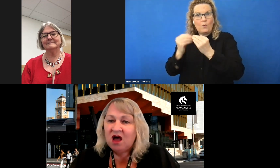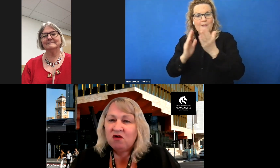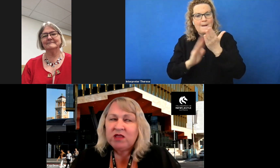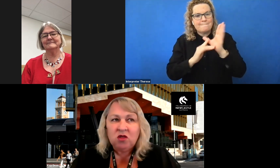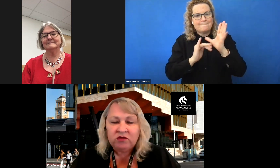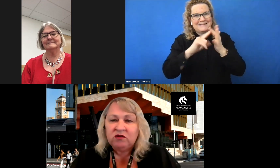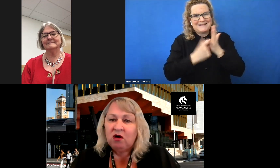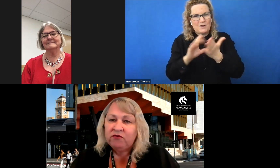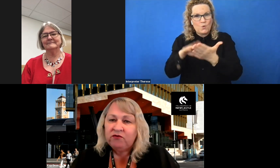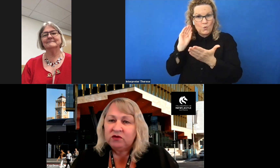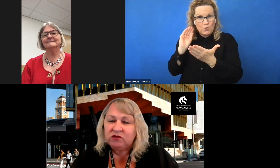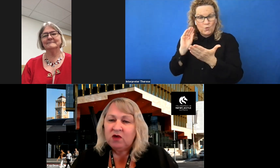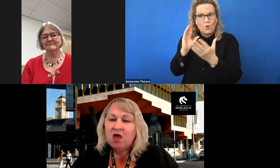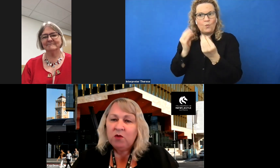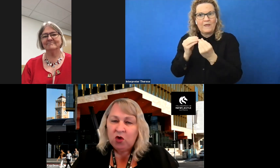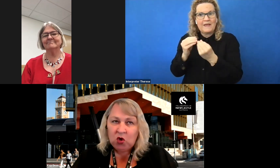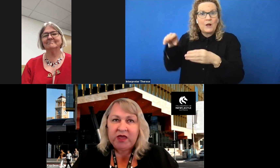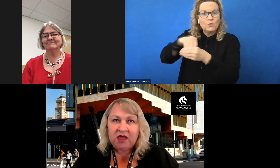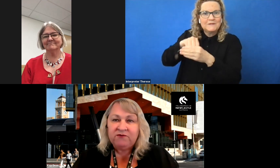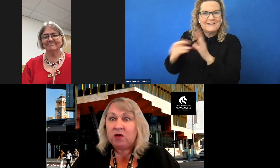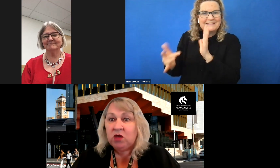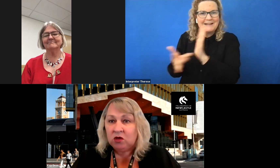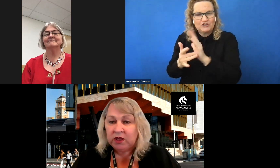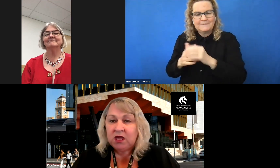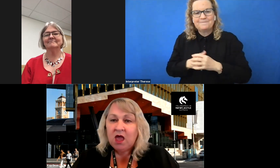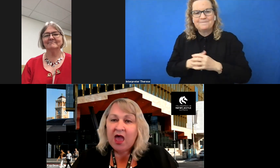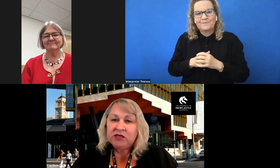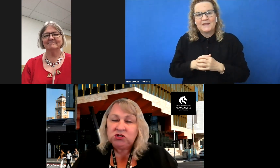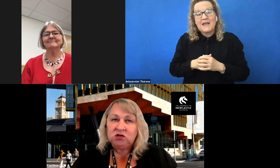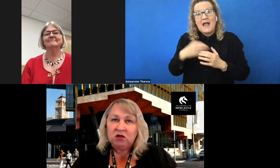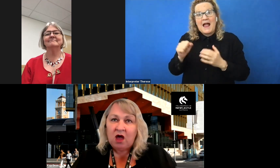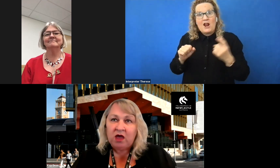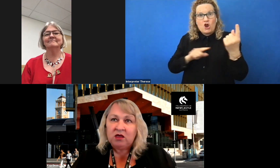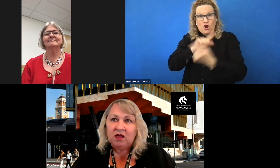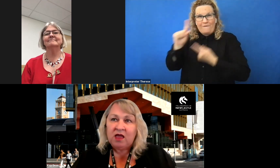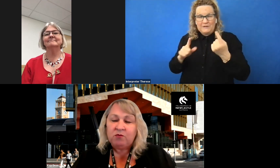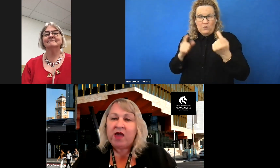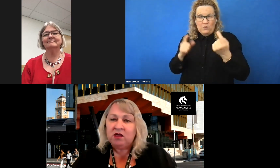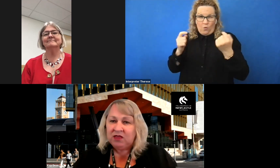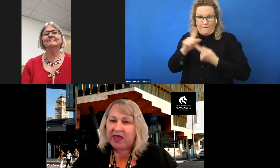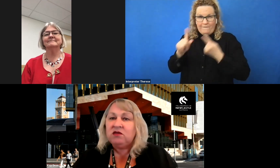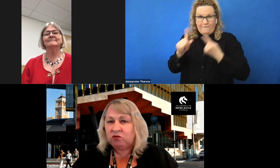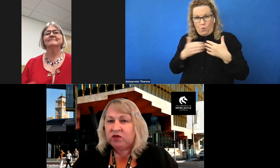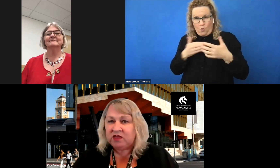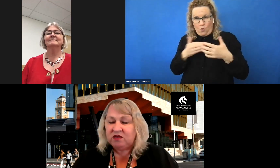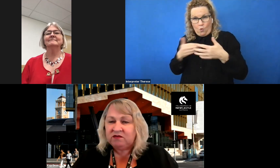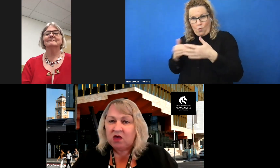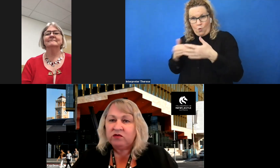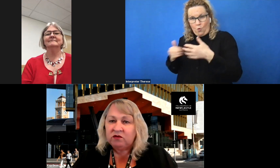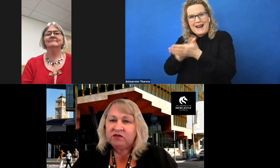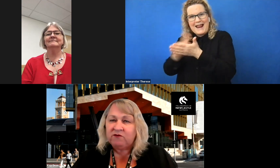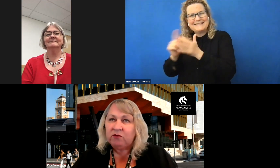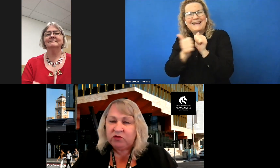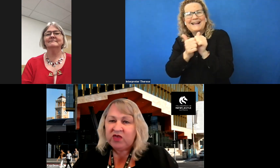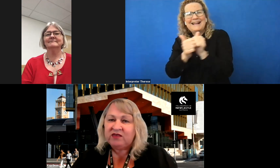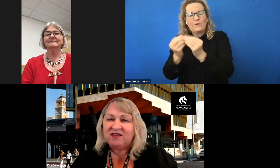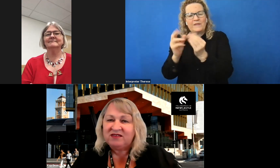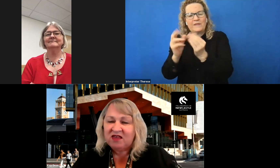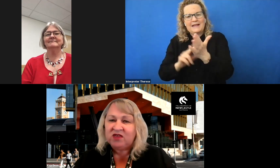I ran lots of conferences early, very early, until I collaborated later with NDCO’s from 2007,